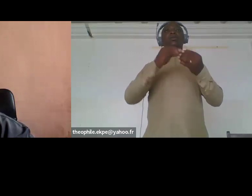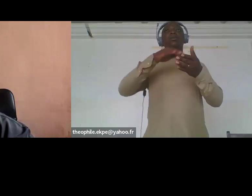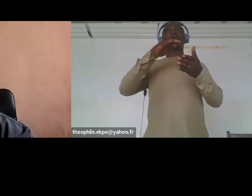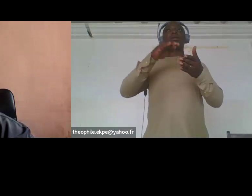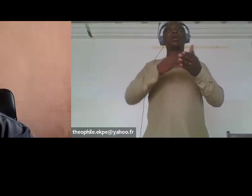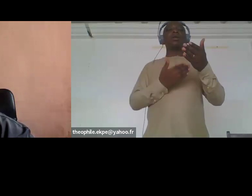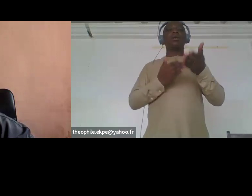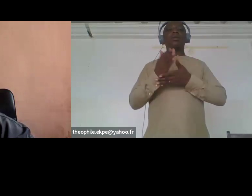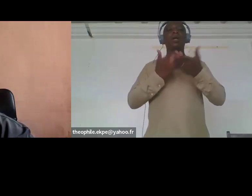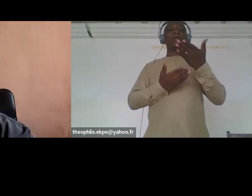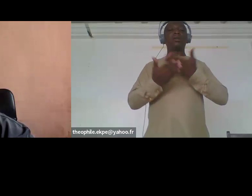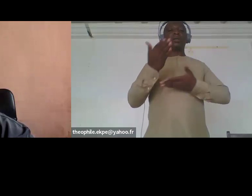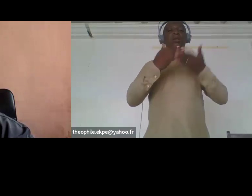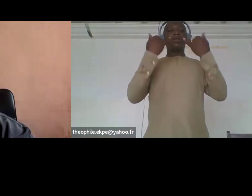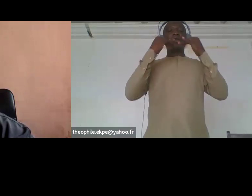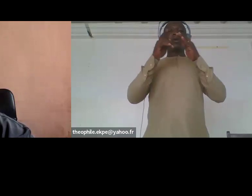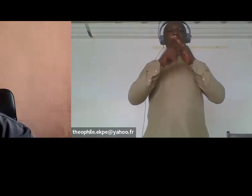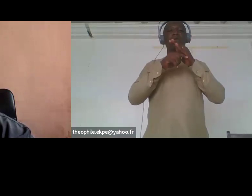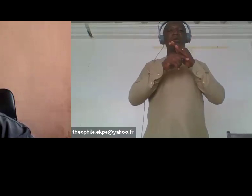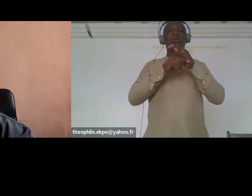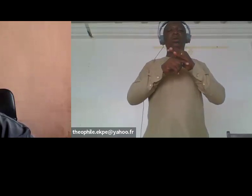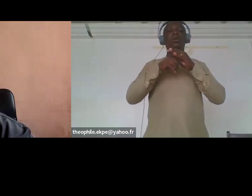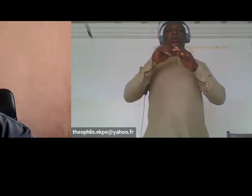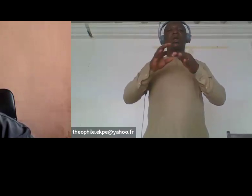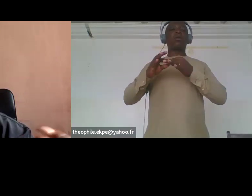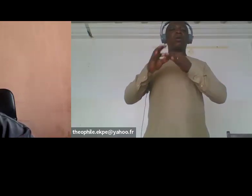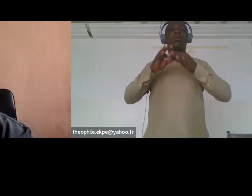collaboration i was very interested as UNAB was sharing some of the